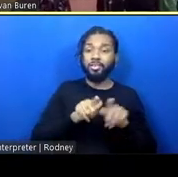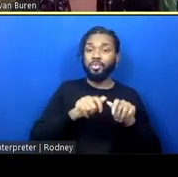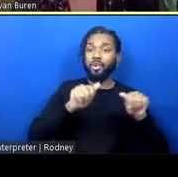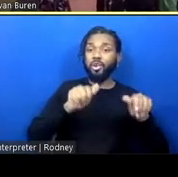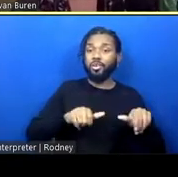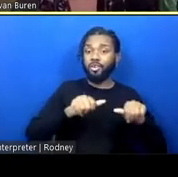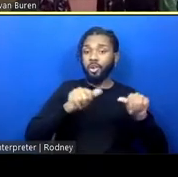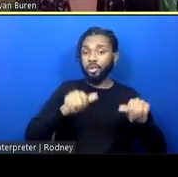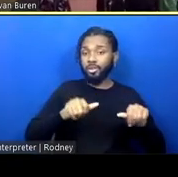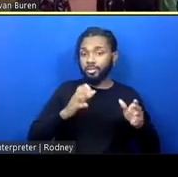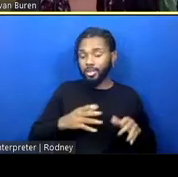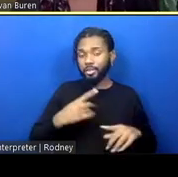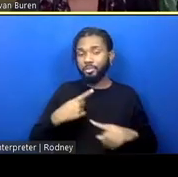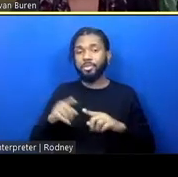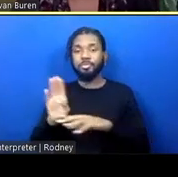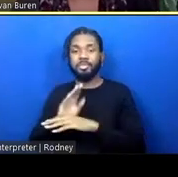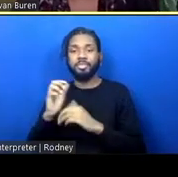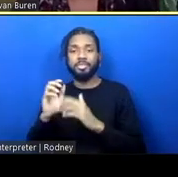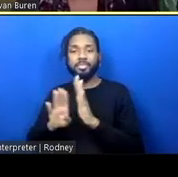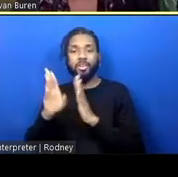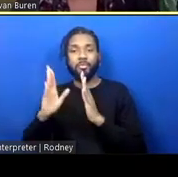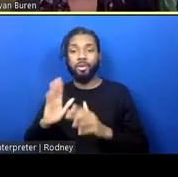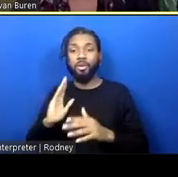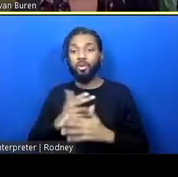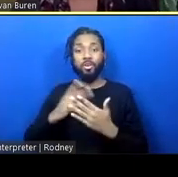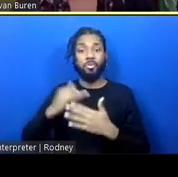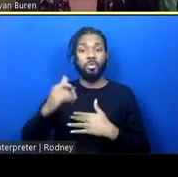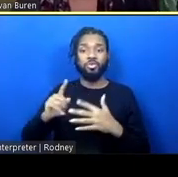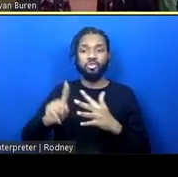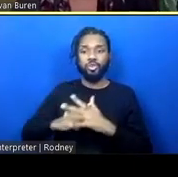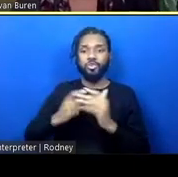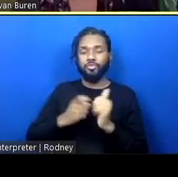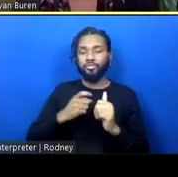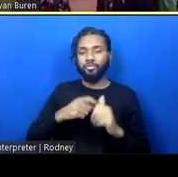This project was ignited by Restore Oakland and phase one of the Love